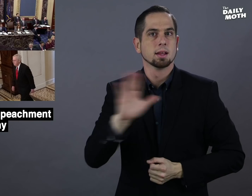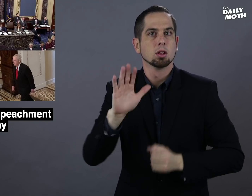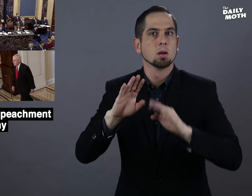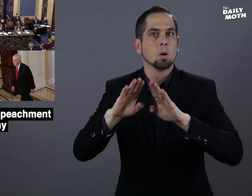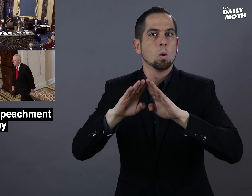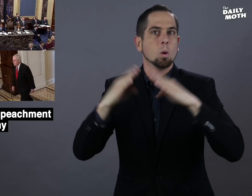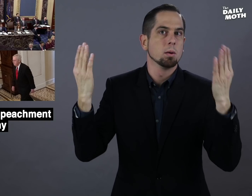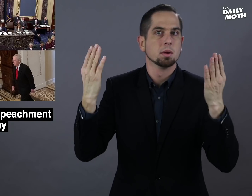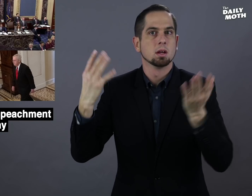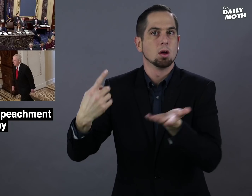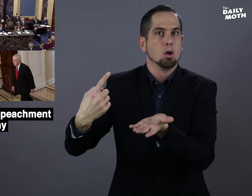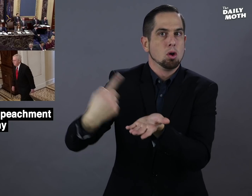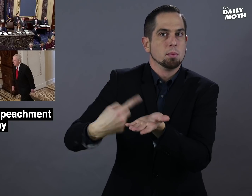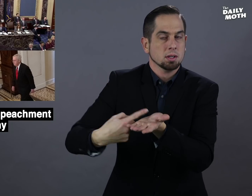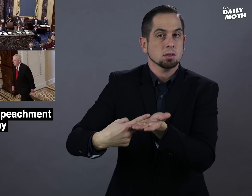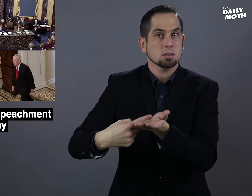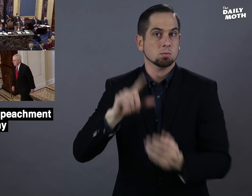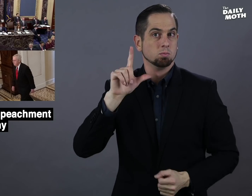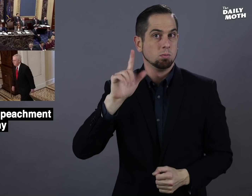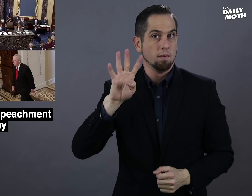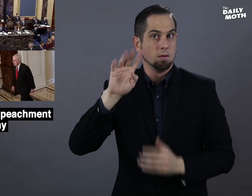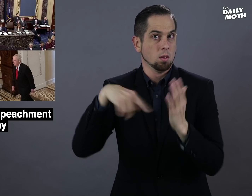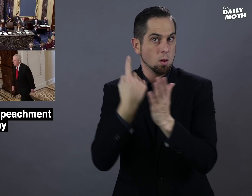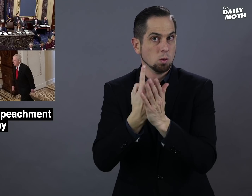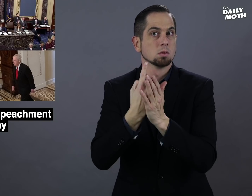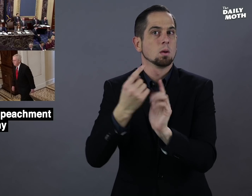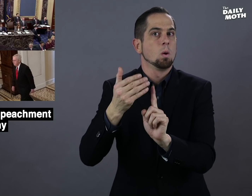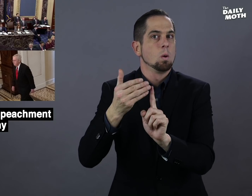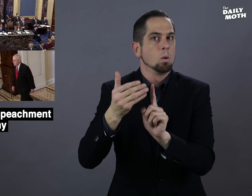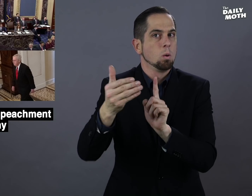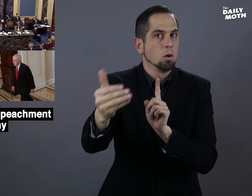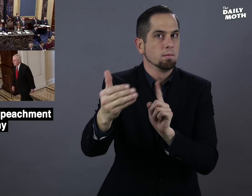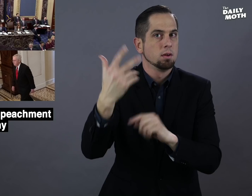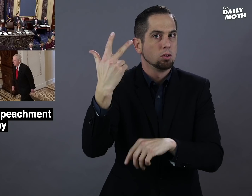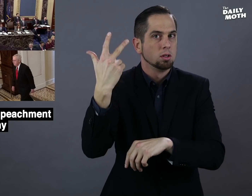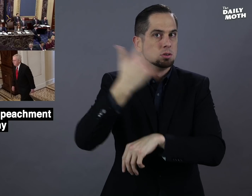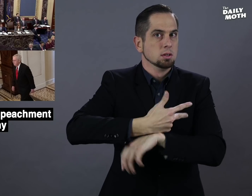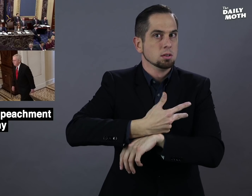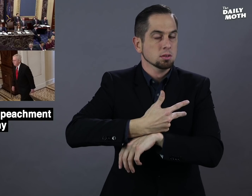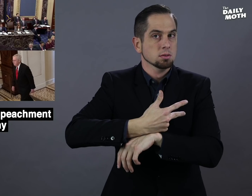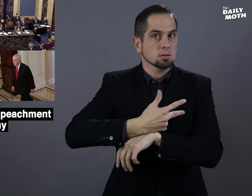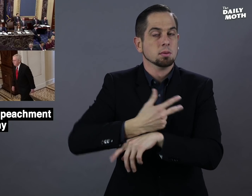their opening arguments over three days.